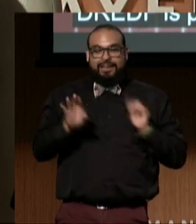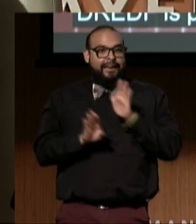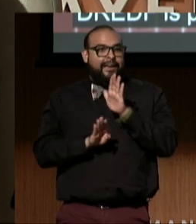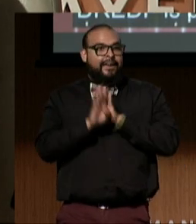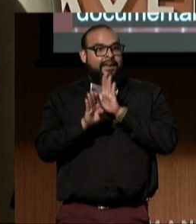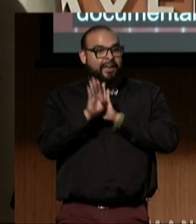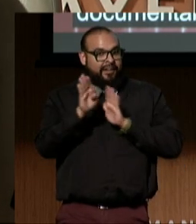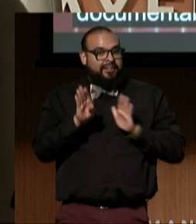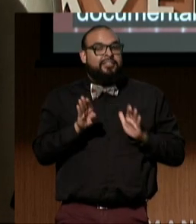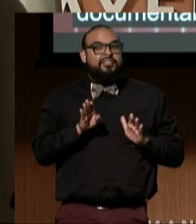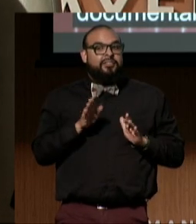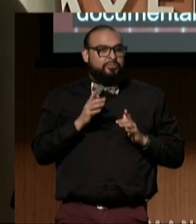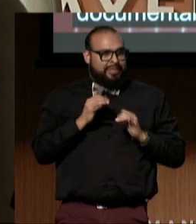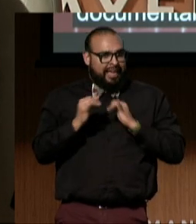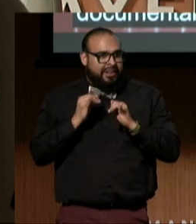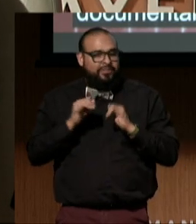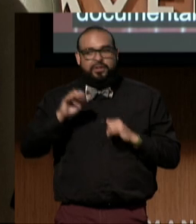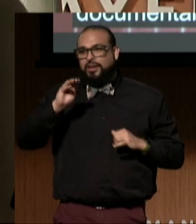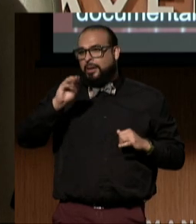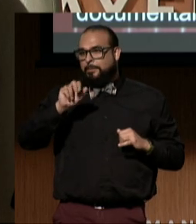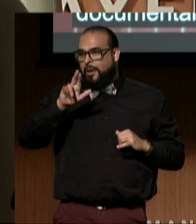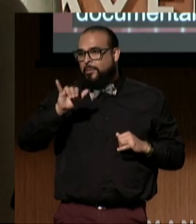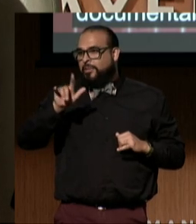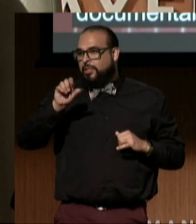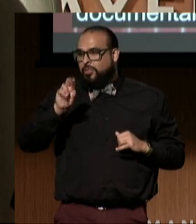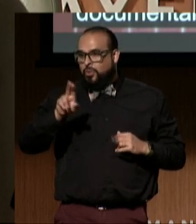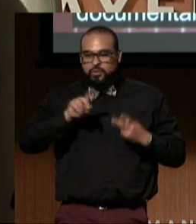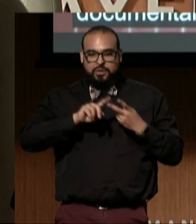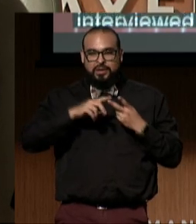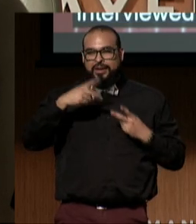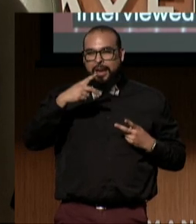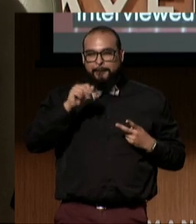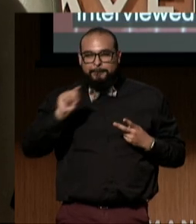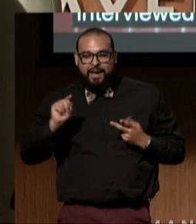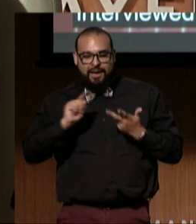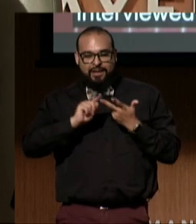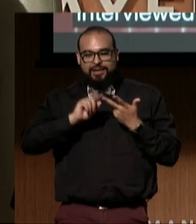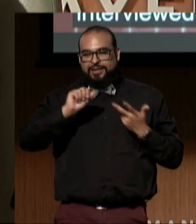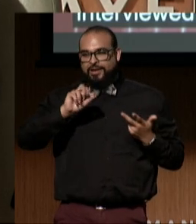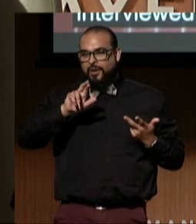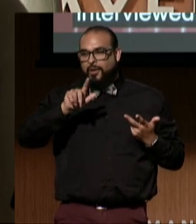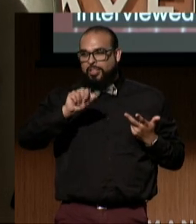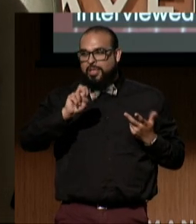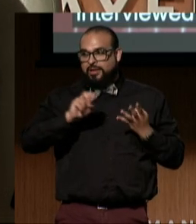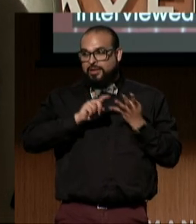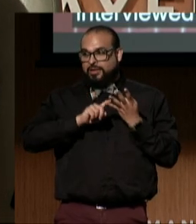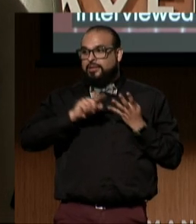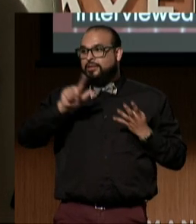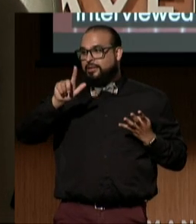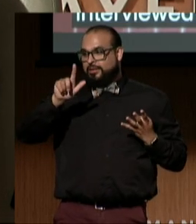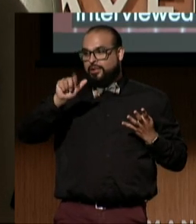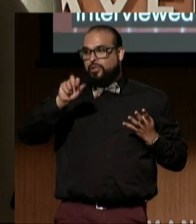They interviewed Mary Lou, and Pat, and Arlene, and Lawrence Carter-Long, and this will be broadcast